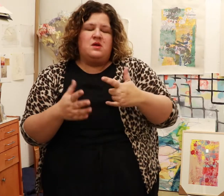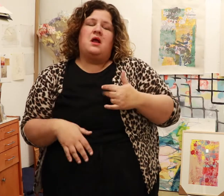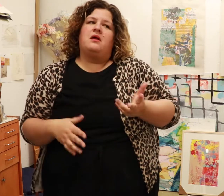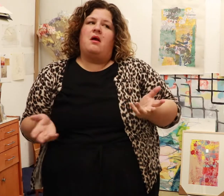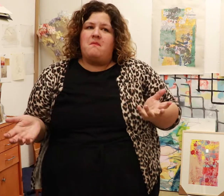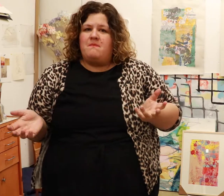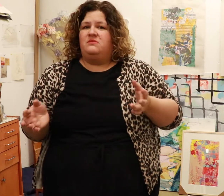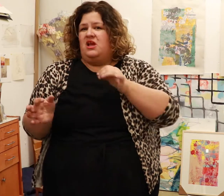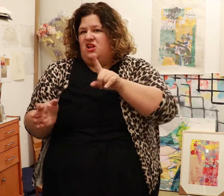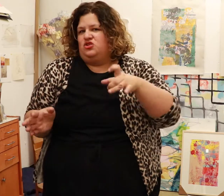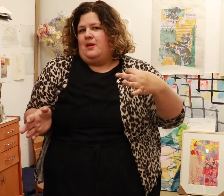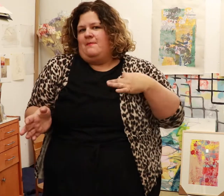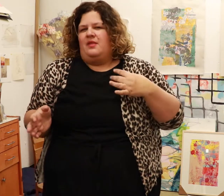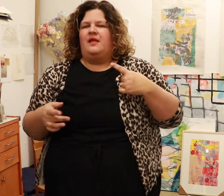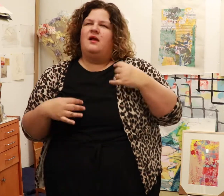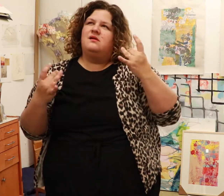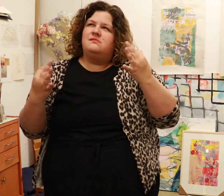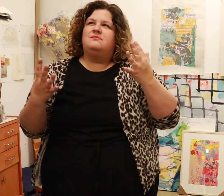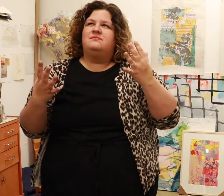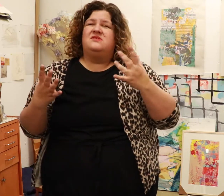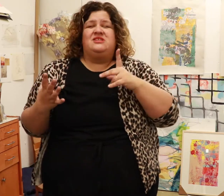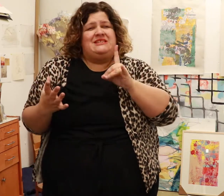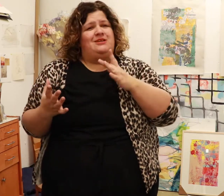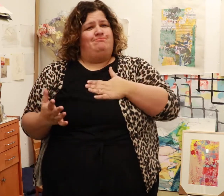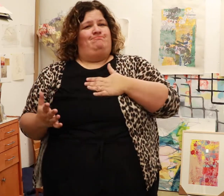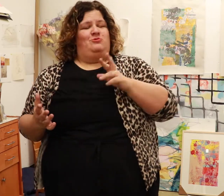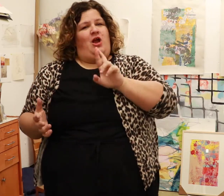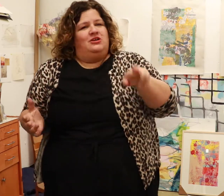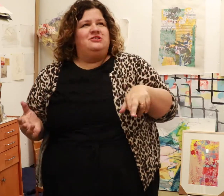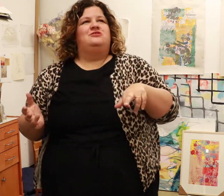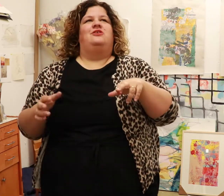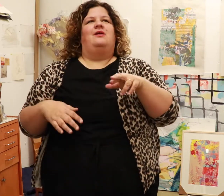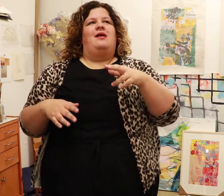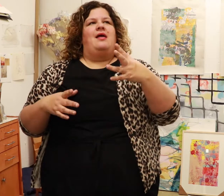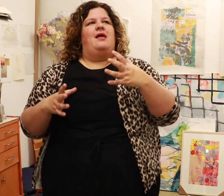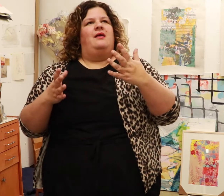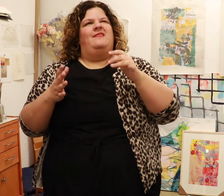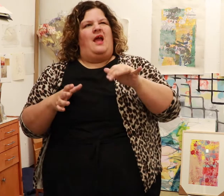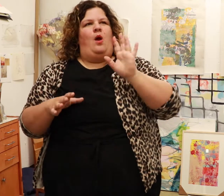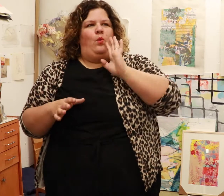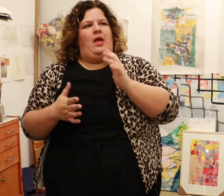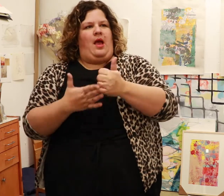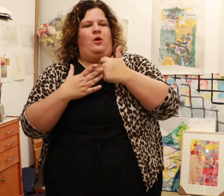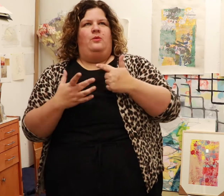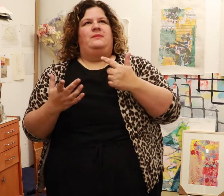I considered it because I really did love my time in Rochester and thought this would help me